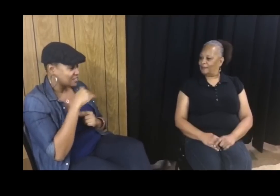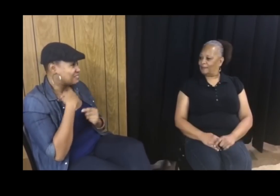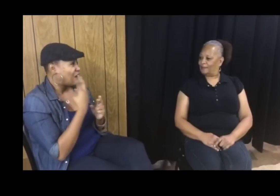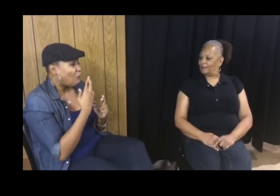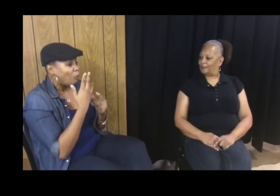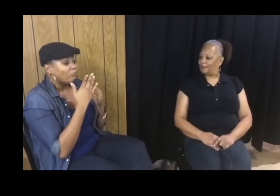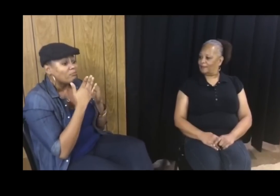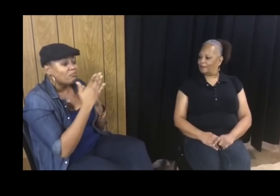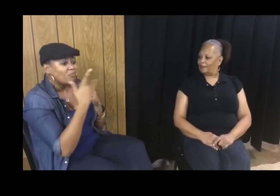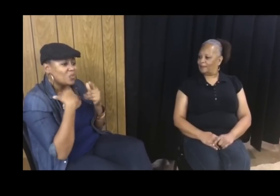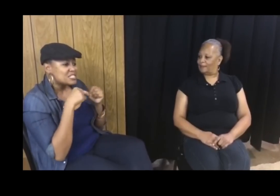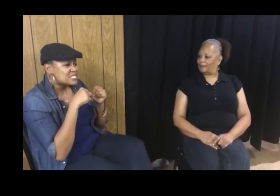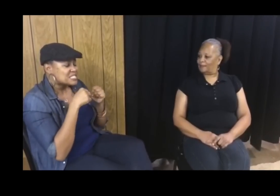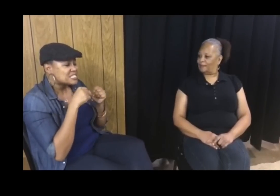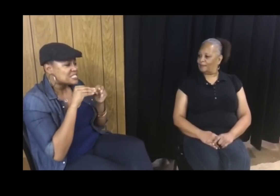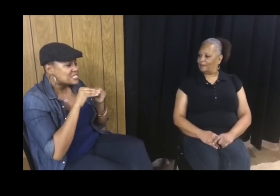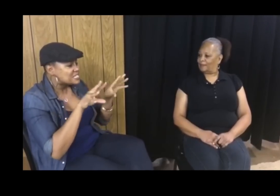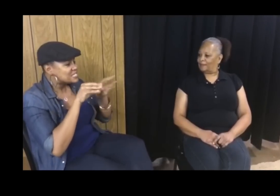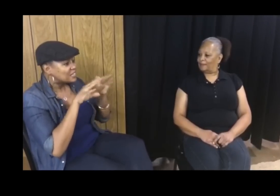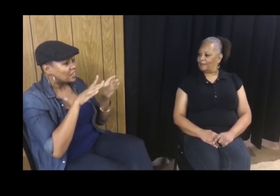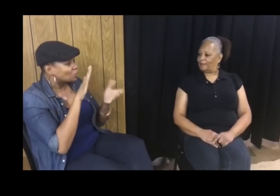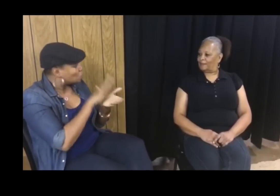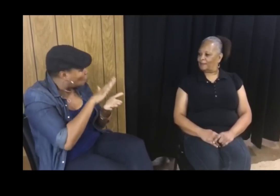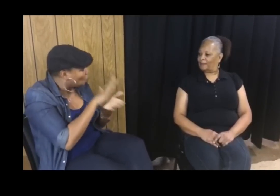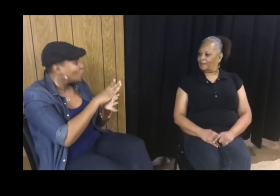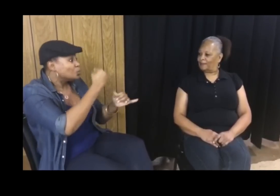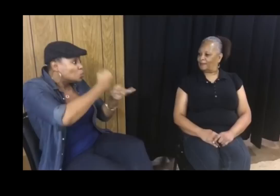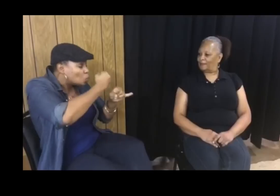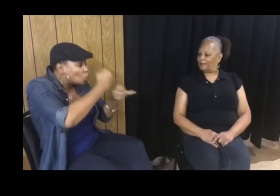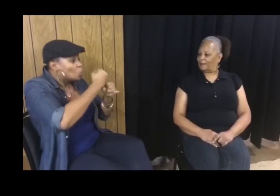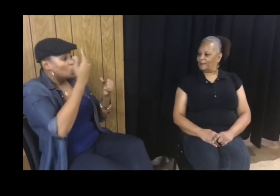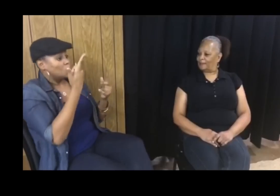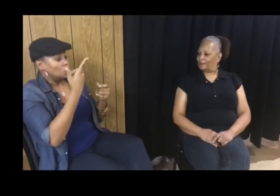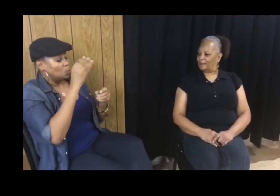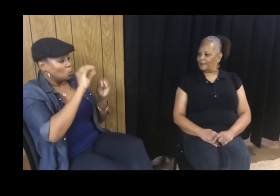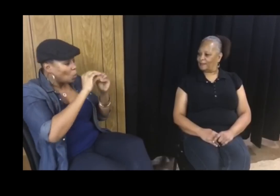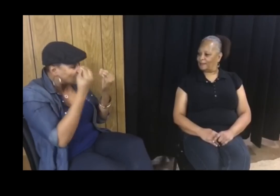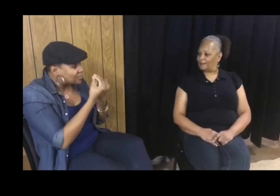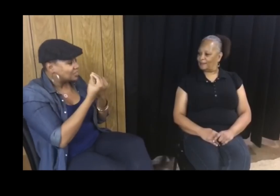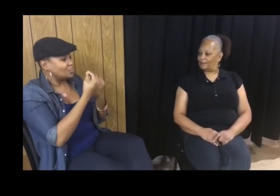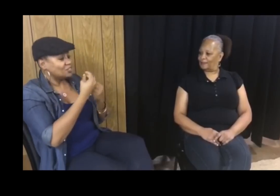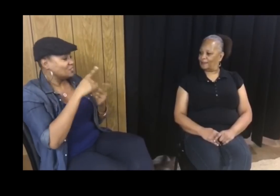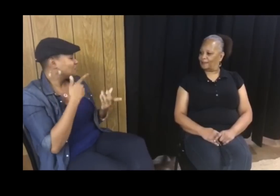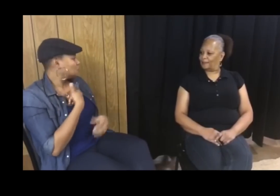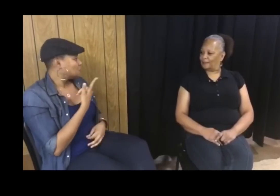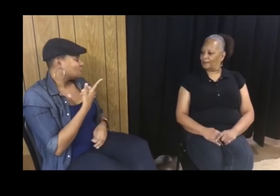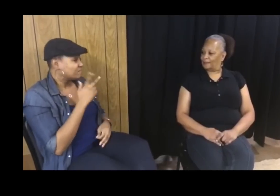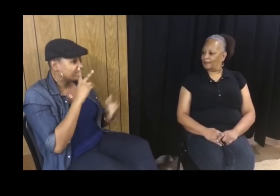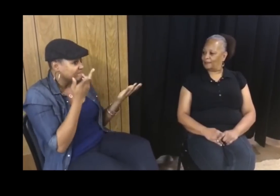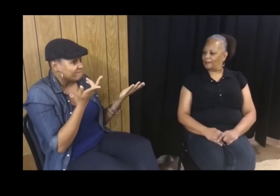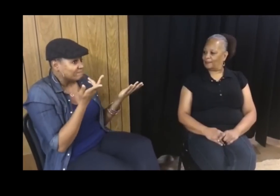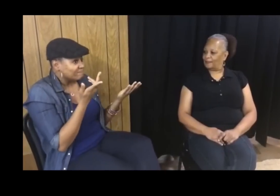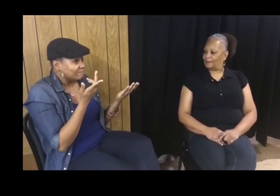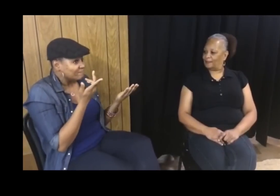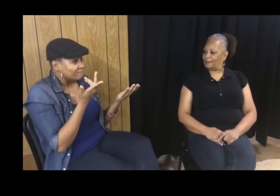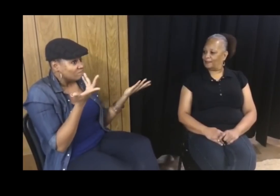I really hope that going forward, we are able to introduce schools, organizations, and people to this concept.